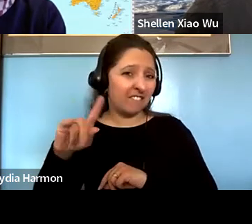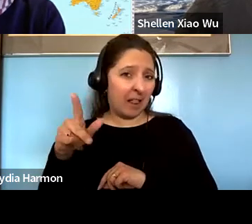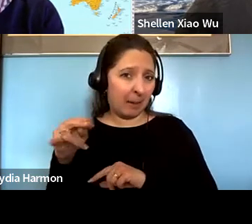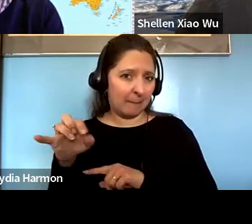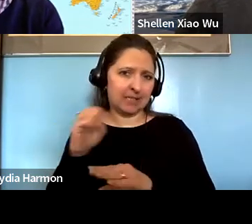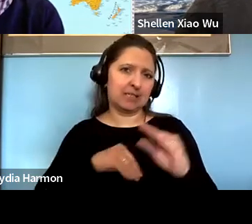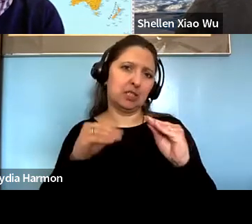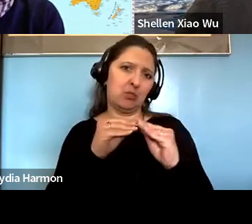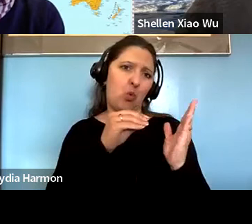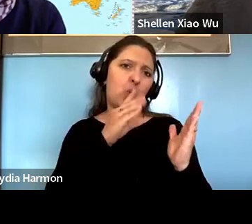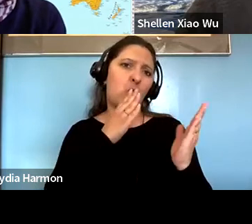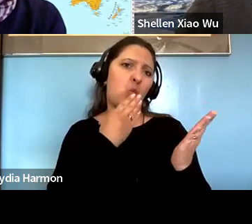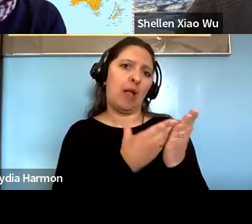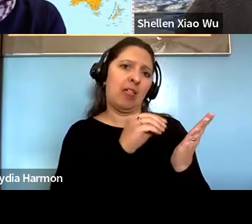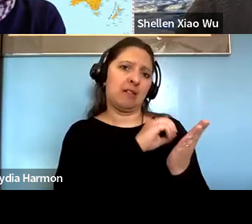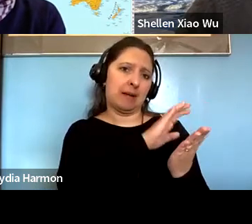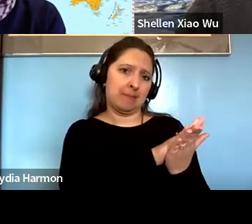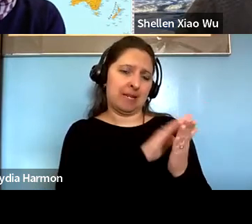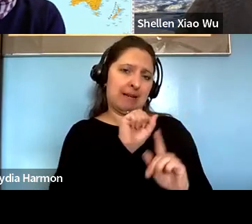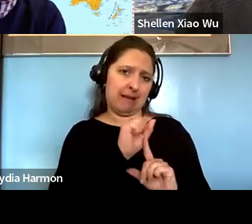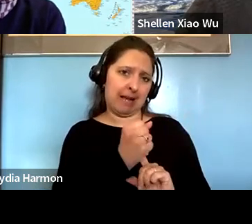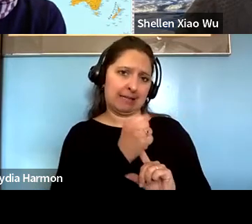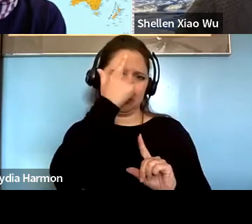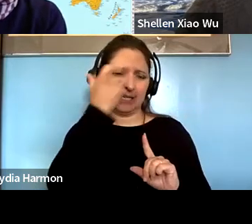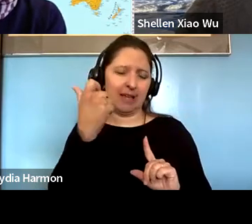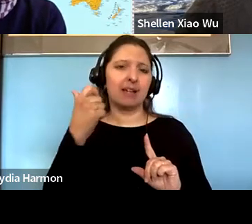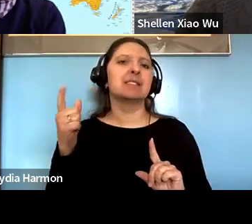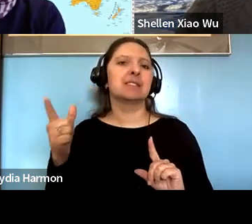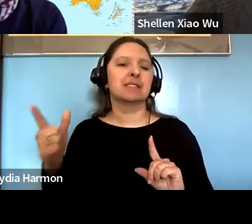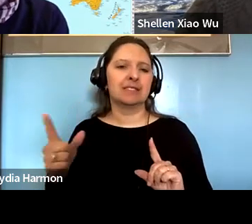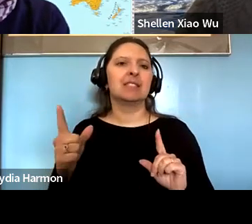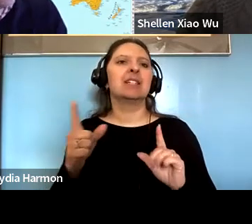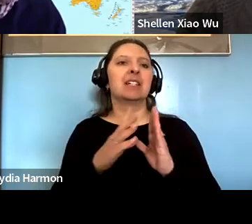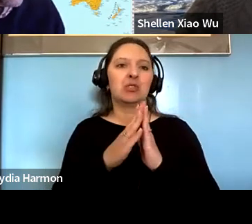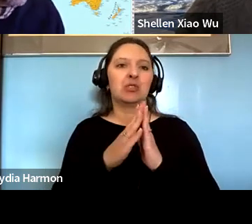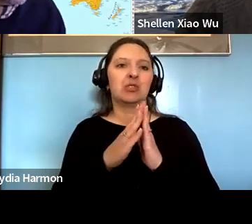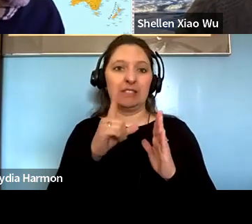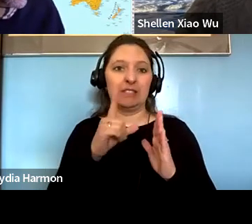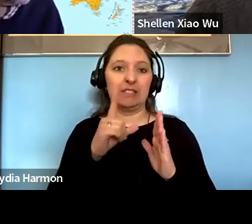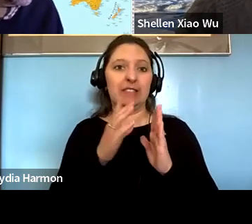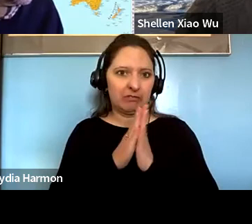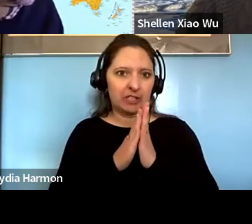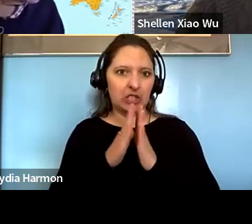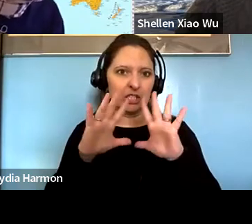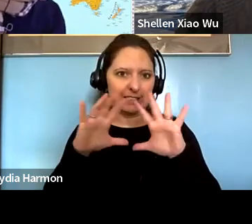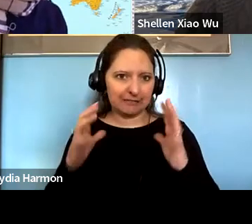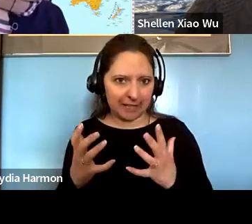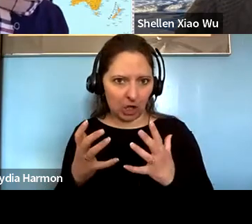Salvador Santino Regilme: of human rights is simply because we have a very vigorous civil society sphere as compared to fail and that's what I saw surprising that.